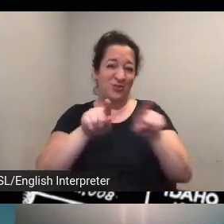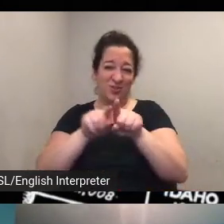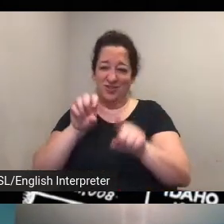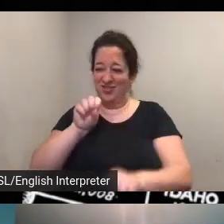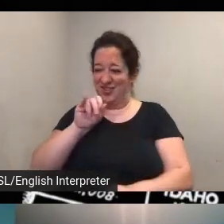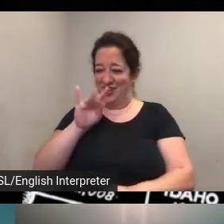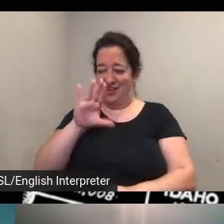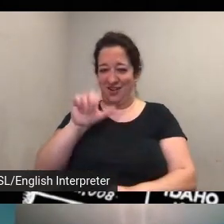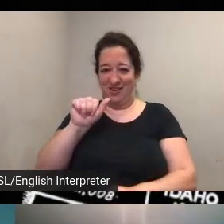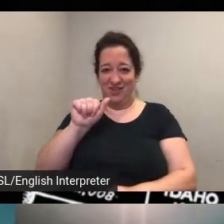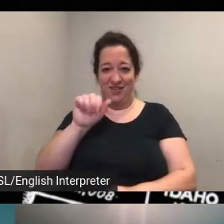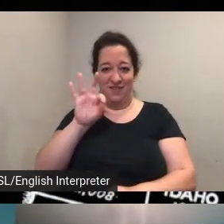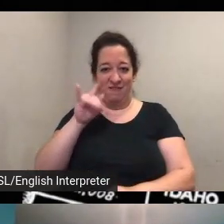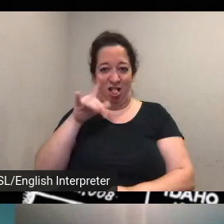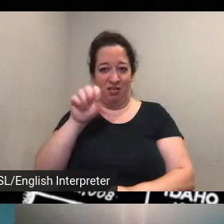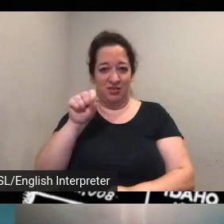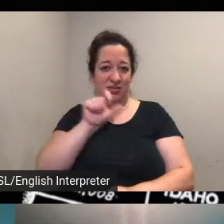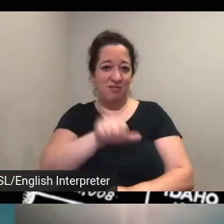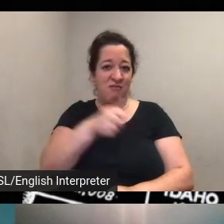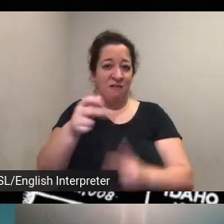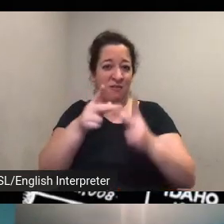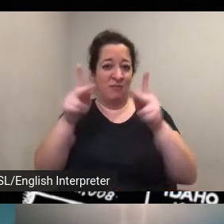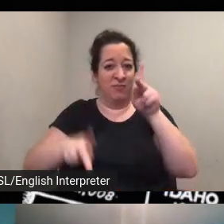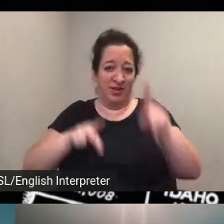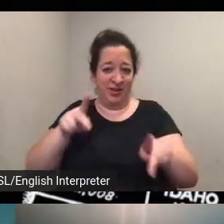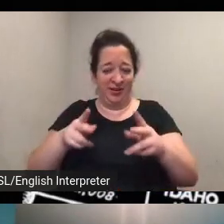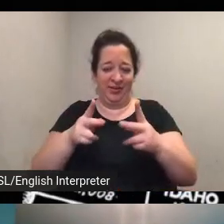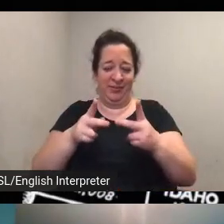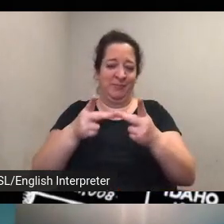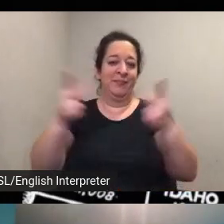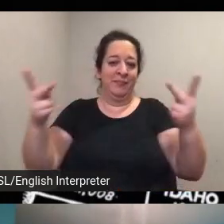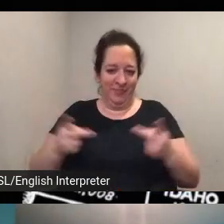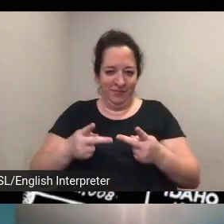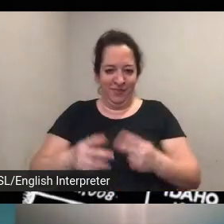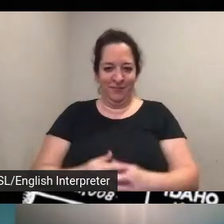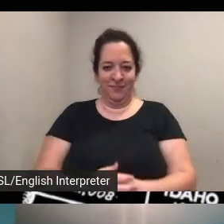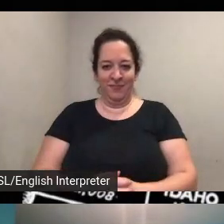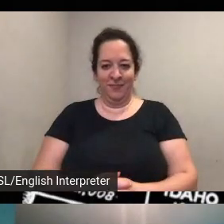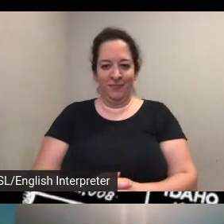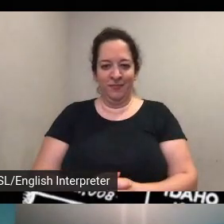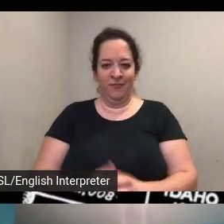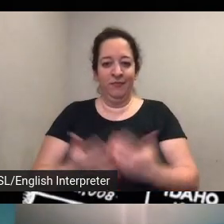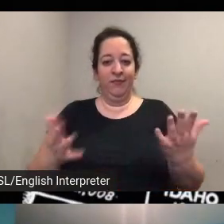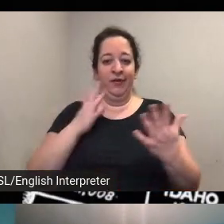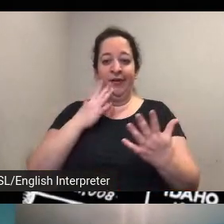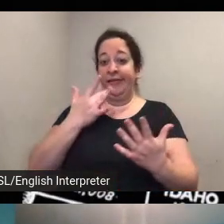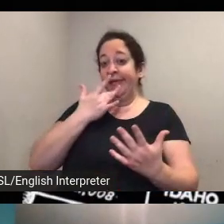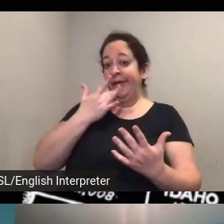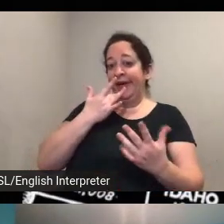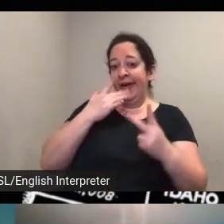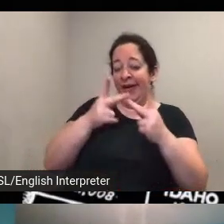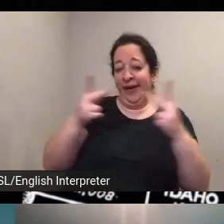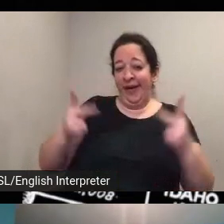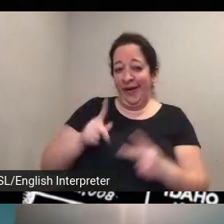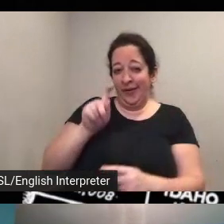but um you know um favorite spots um